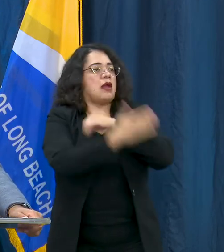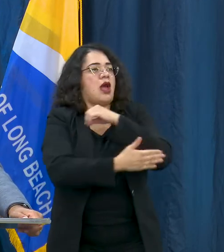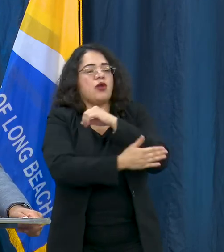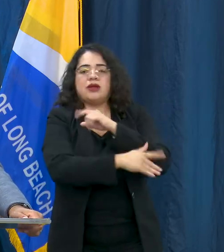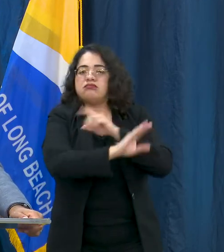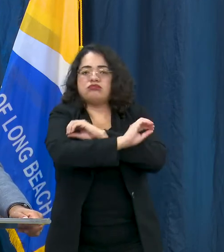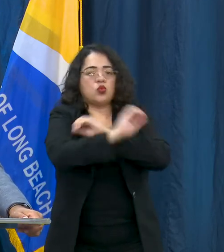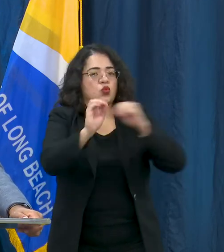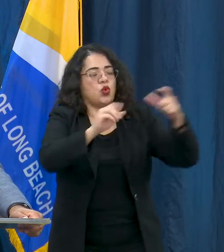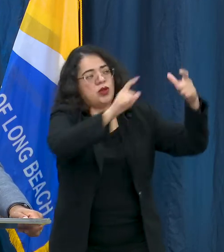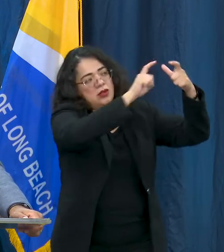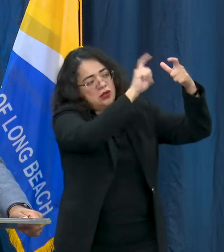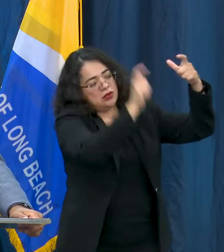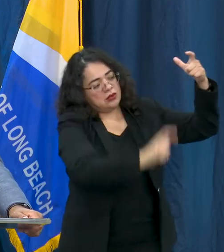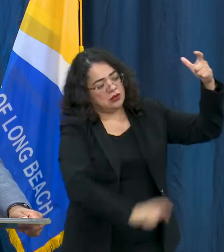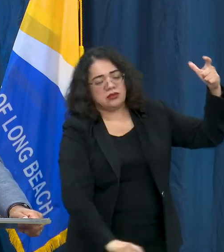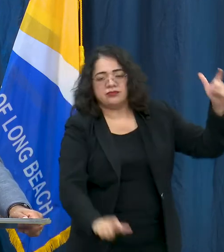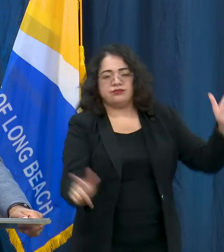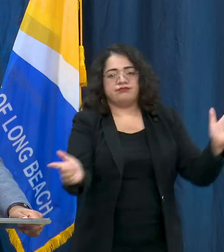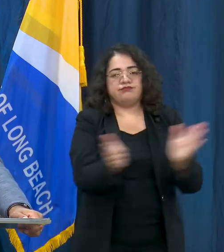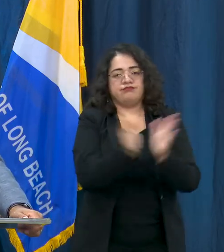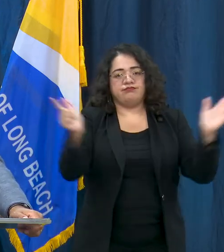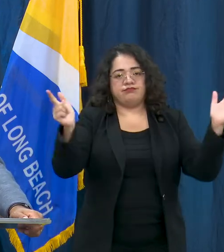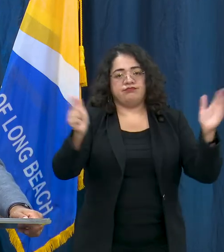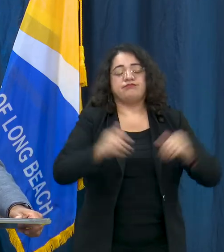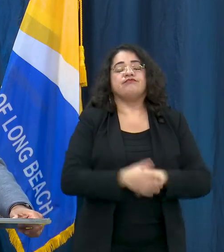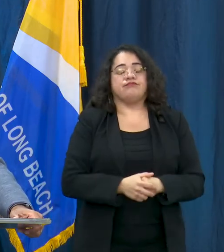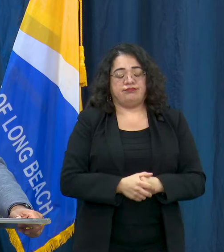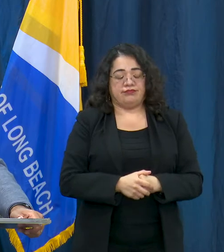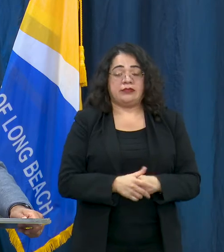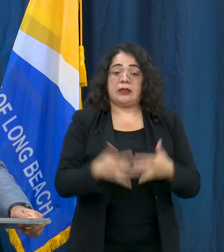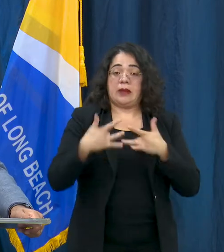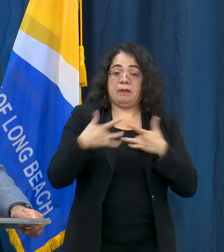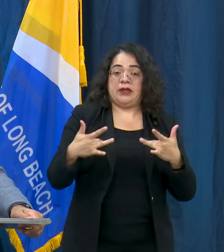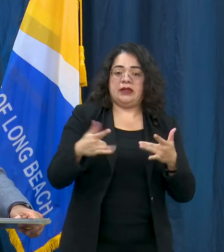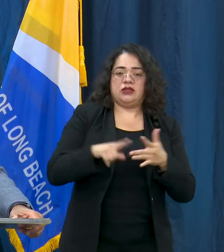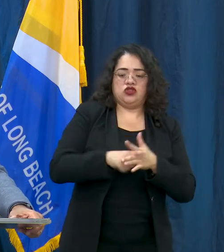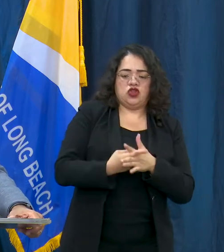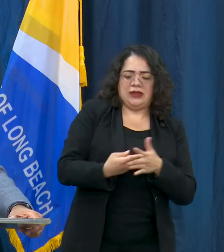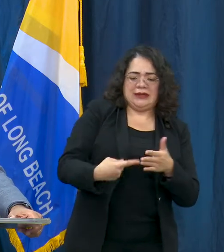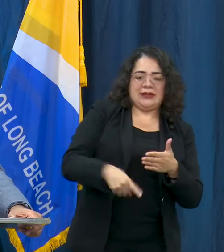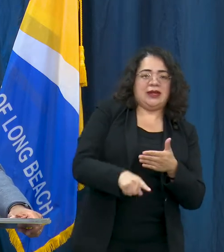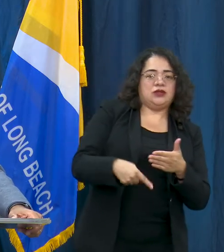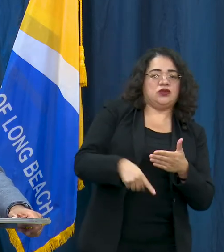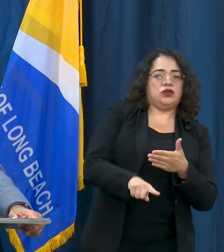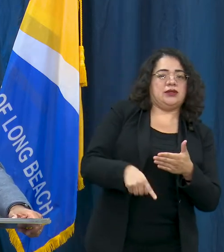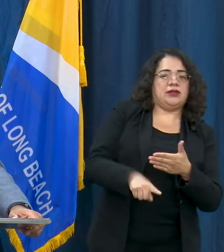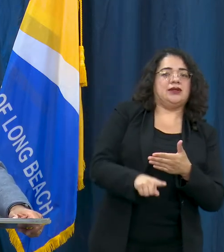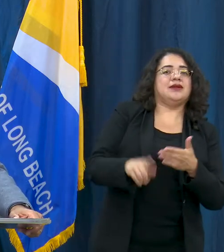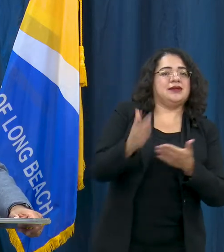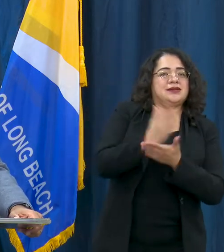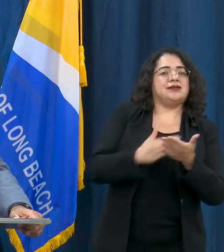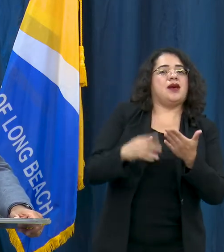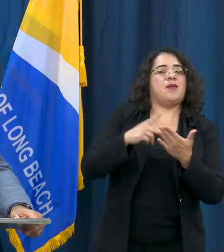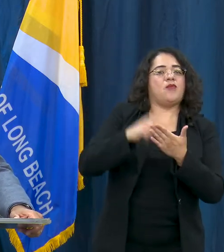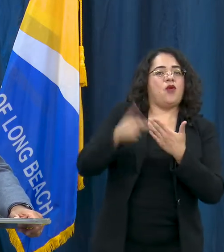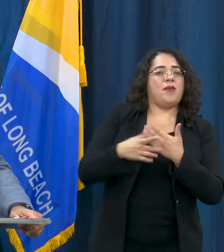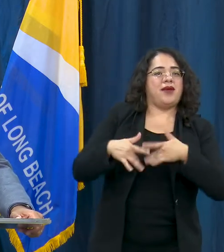County, we cannot do them. These programs would typically be starting in the next week. You'd start seeing some of this programming as school got out